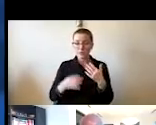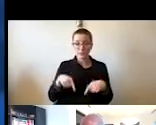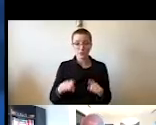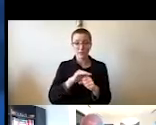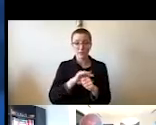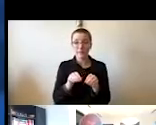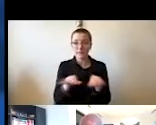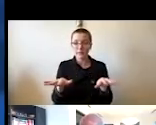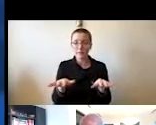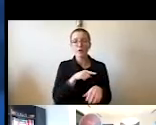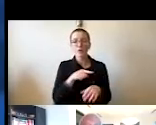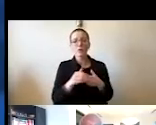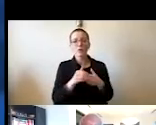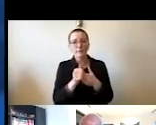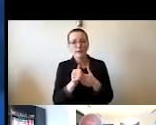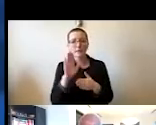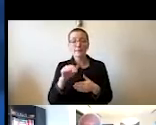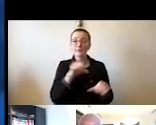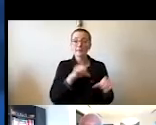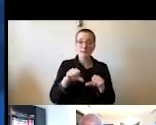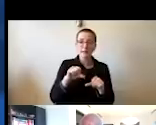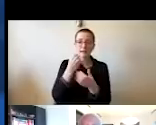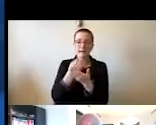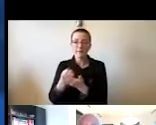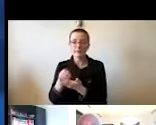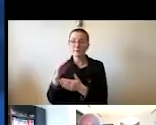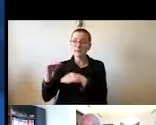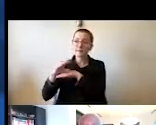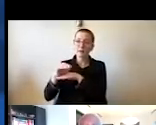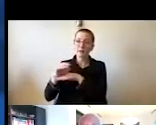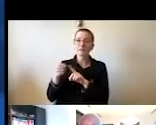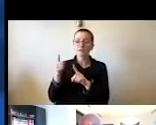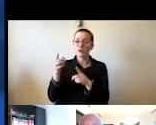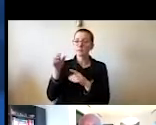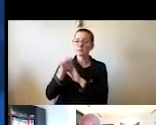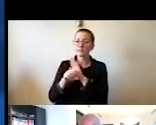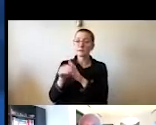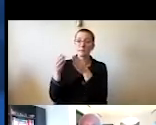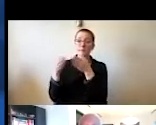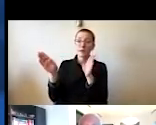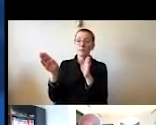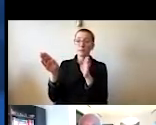by science, by evidence and advice from state and local public health experts, not by the cost